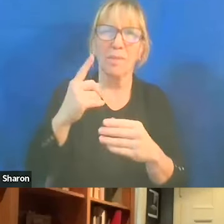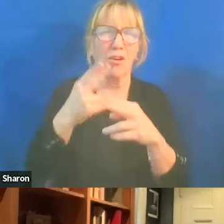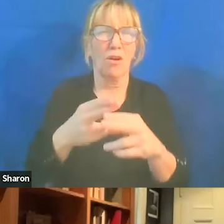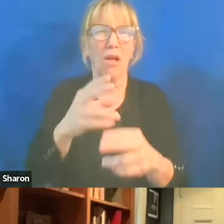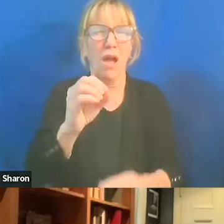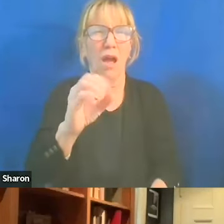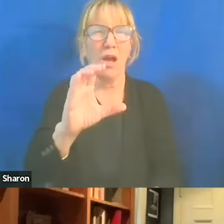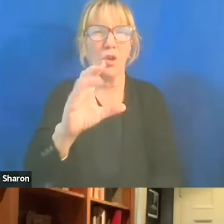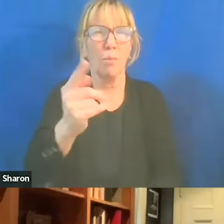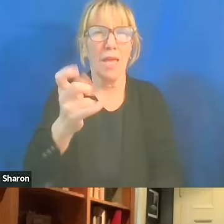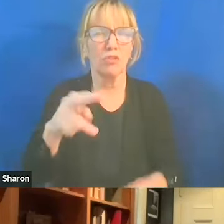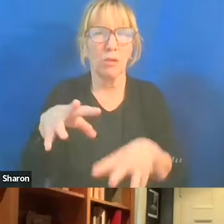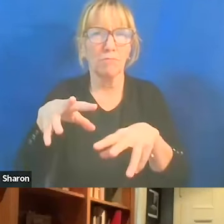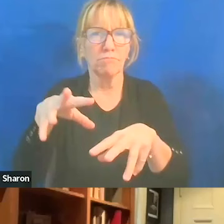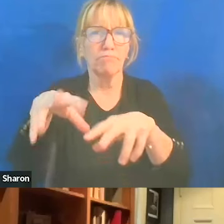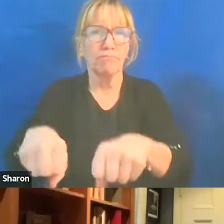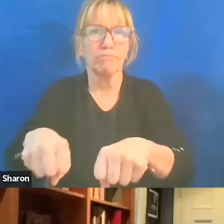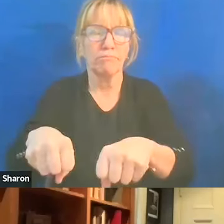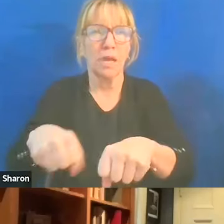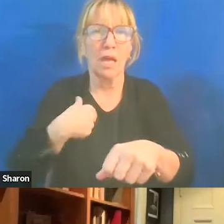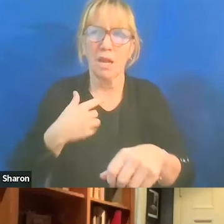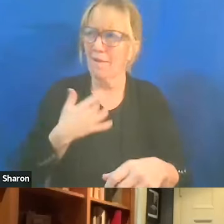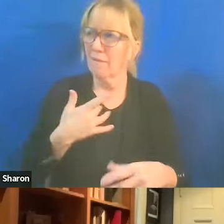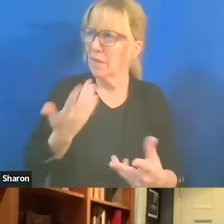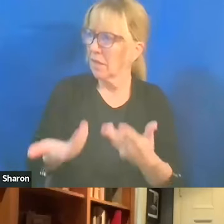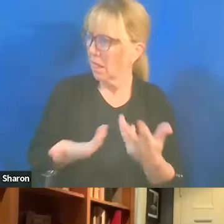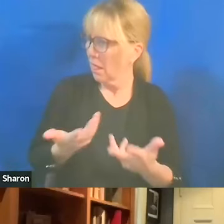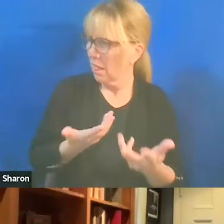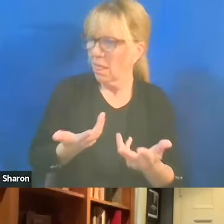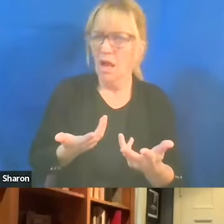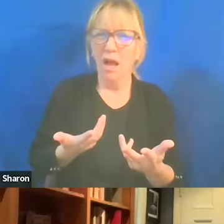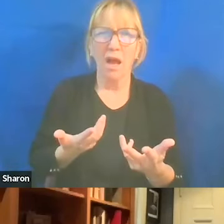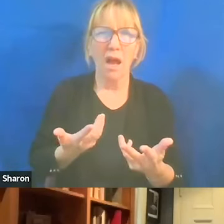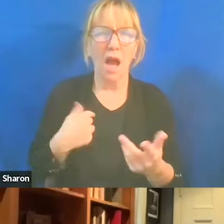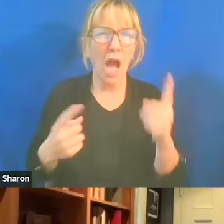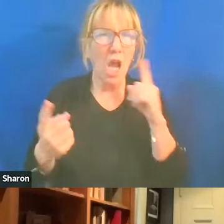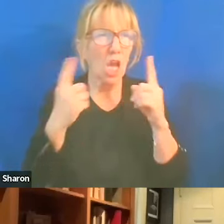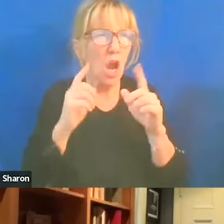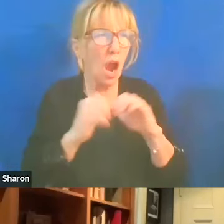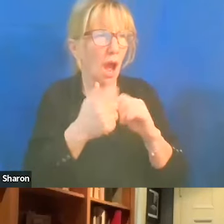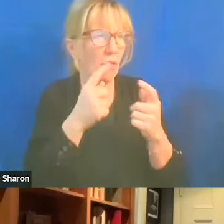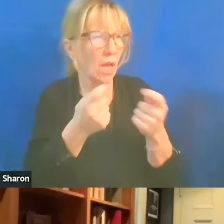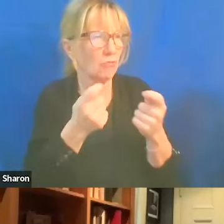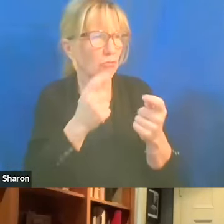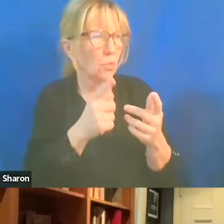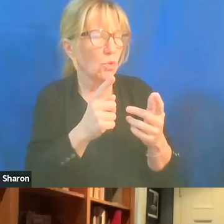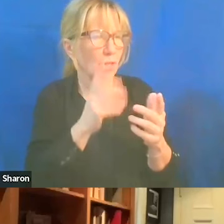And I feel betrayed in what's going on. And I learned about how we treat the stranger. I learned about repairing the world.